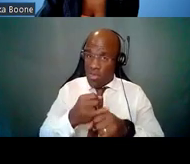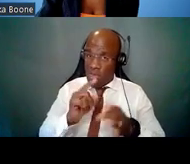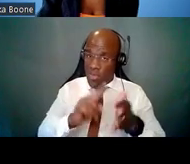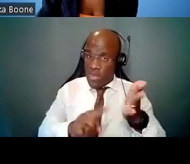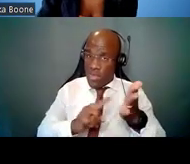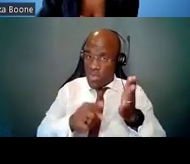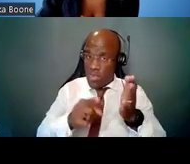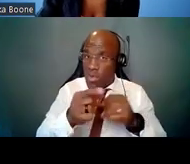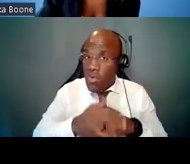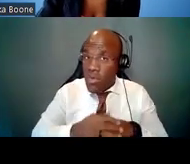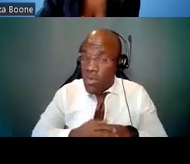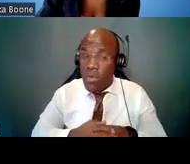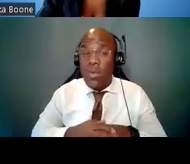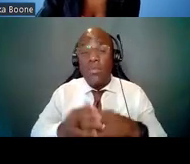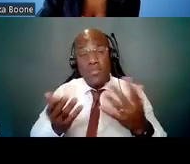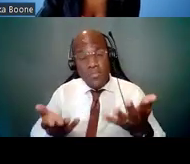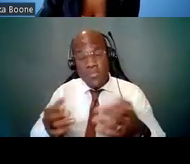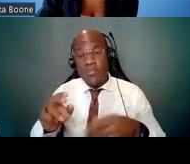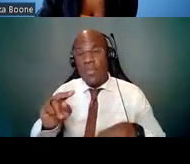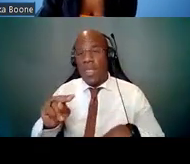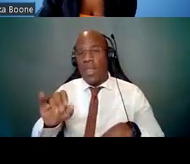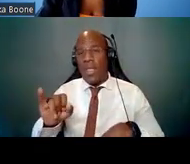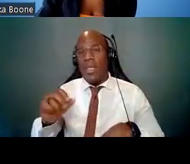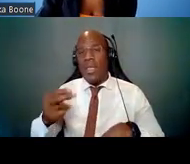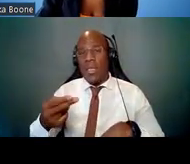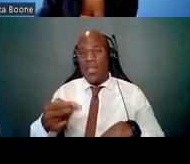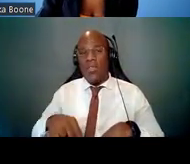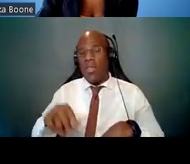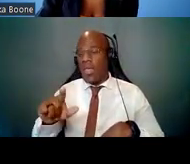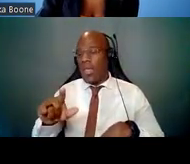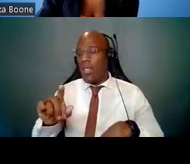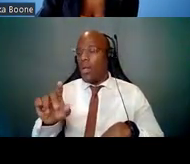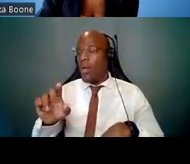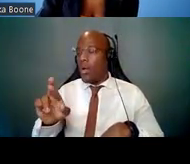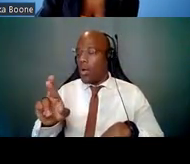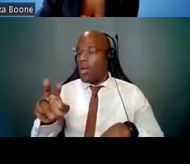Well, the NIH LRPs, or Loan Repayment Programs, are here to help you.